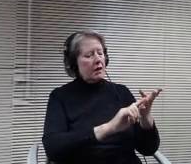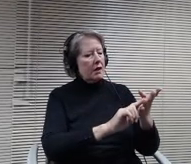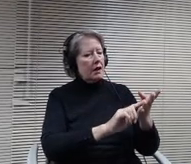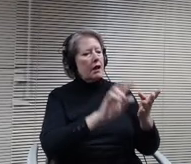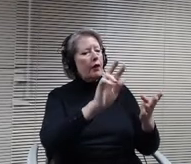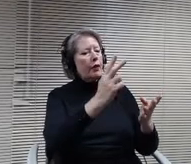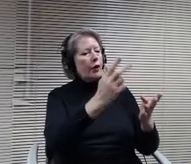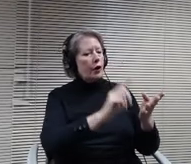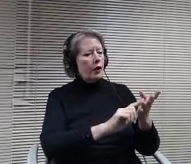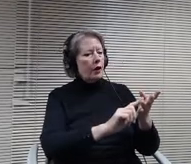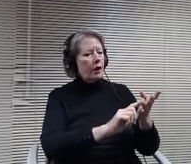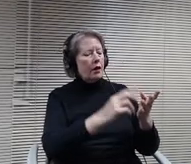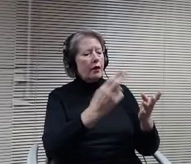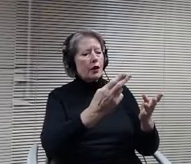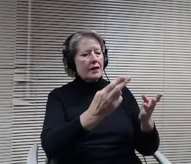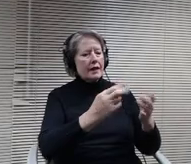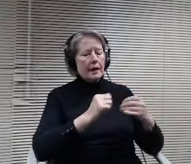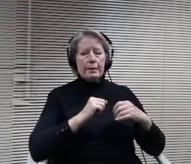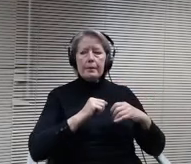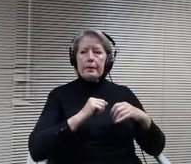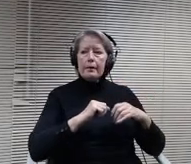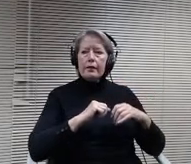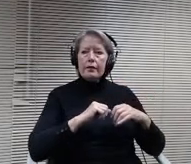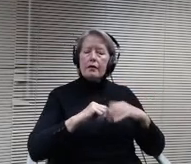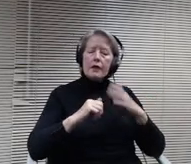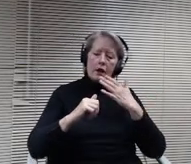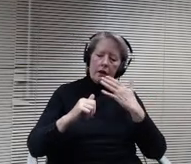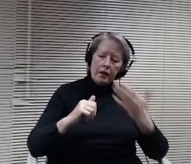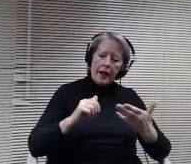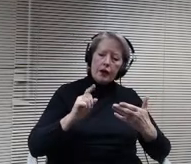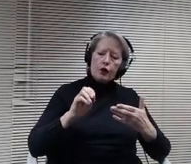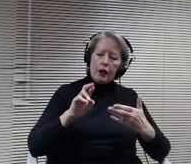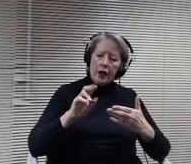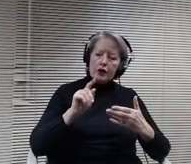Thank you doctor Peterson. Can I get a motion to approve